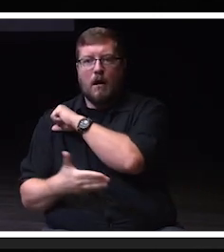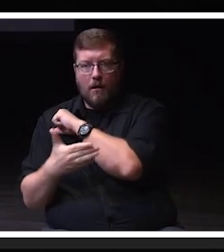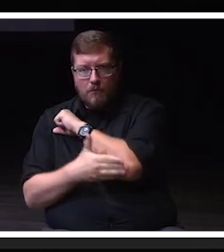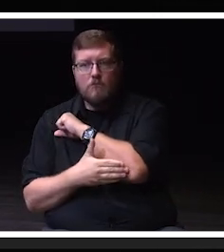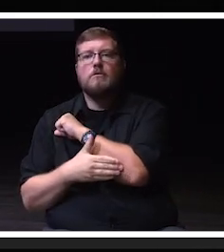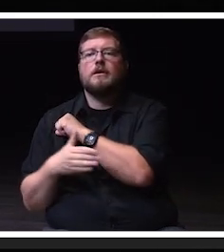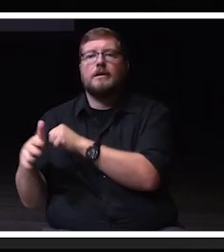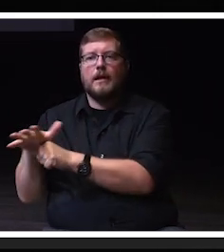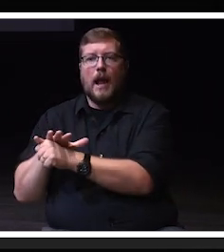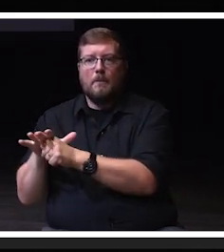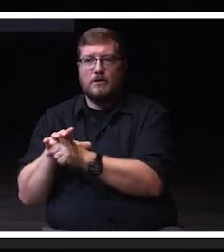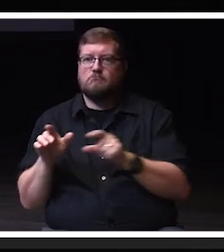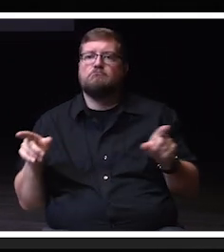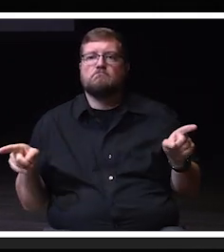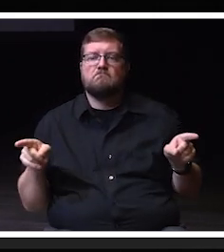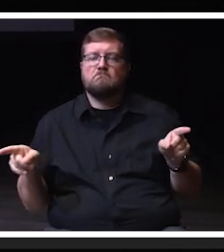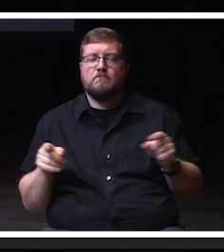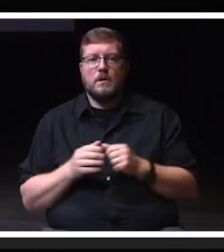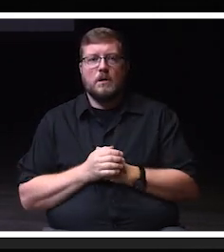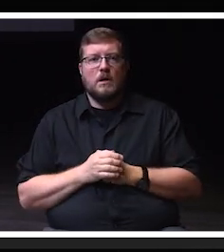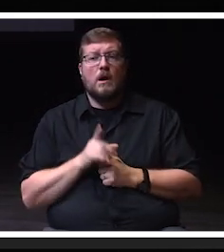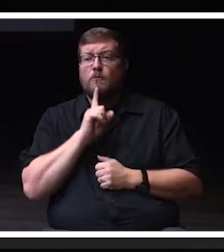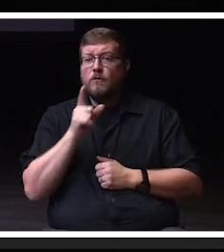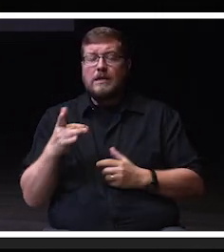It is vibrant, it is exuberant,